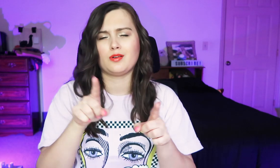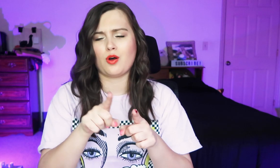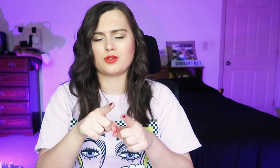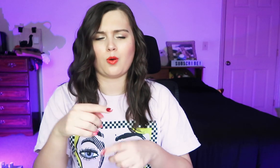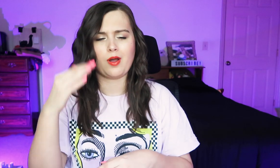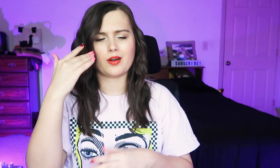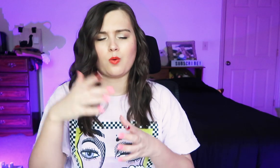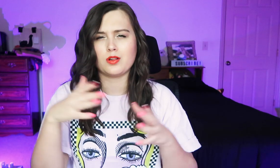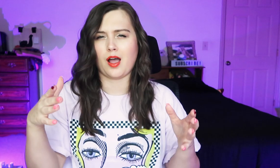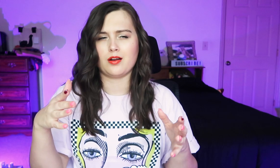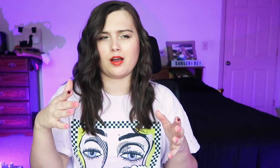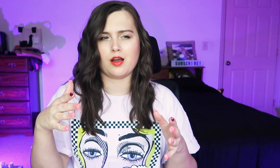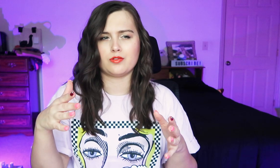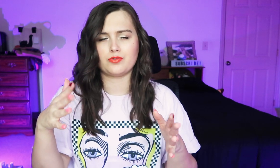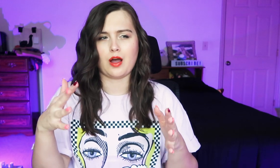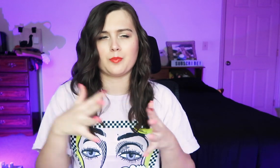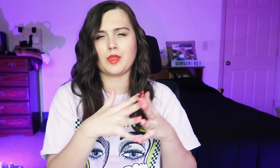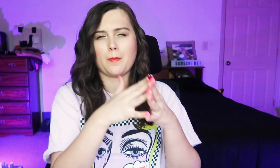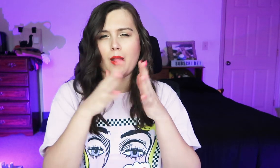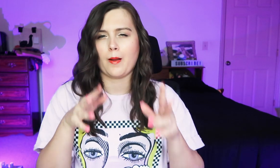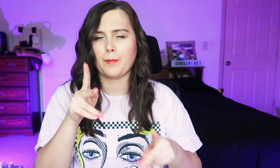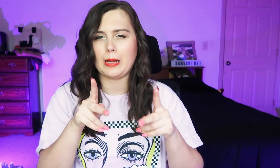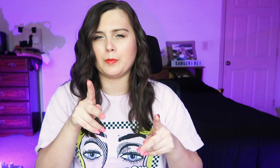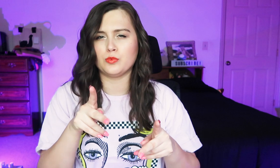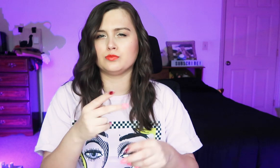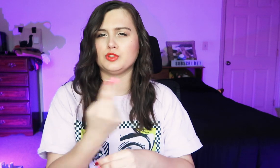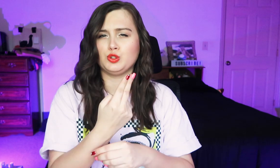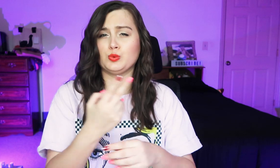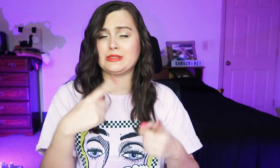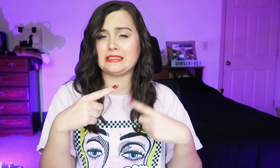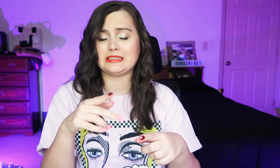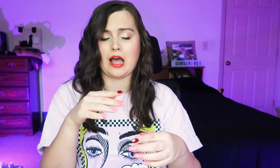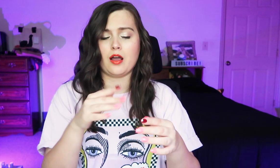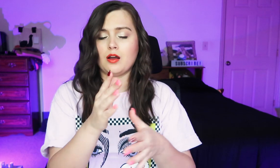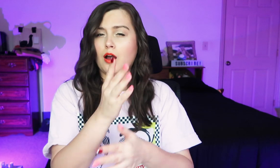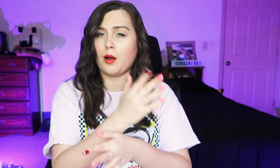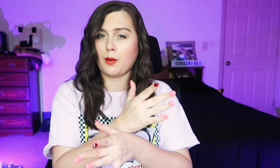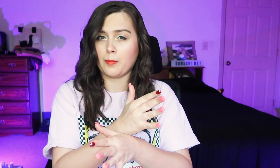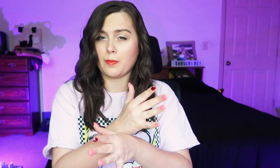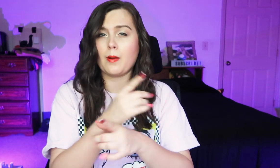Also, I know of a lot of Americans who use this sign.